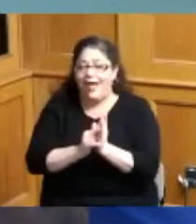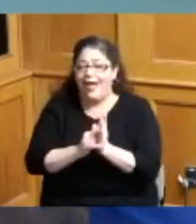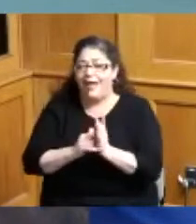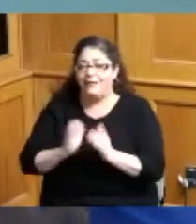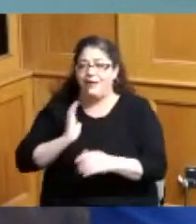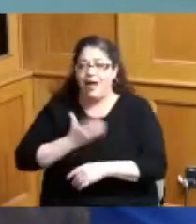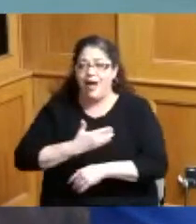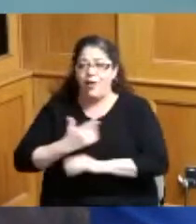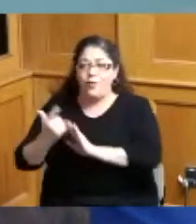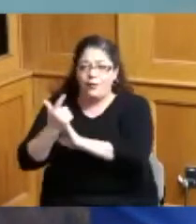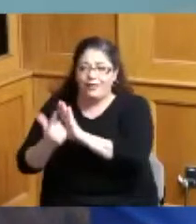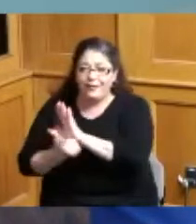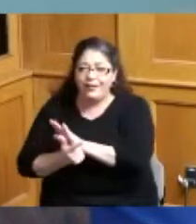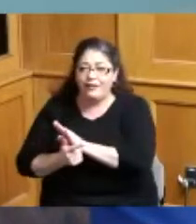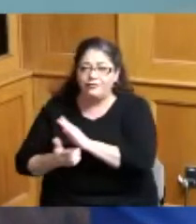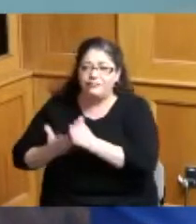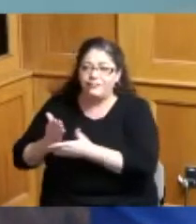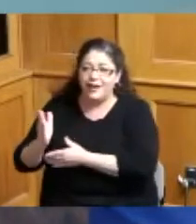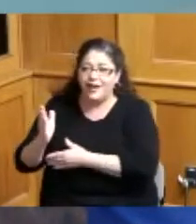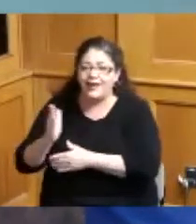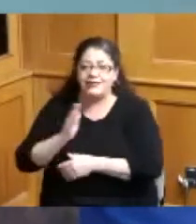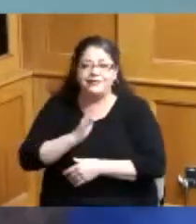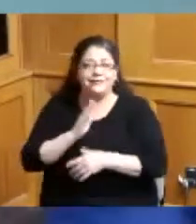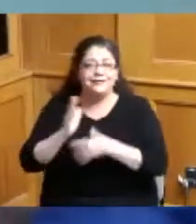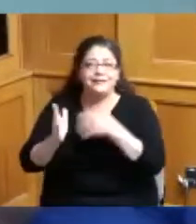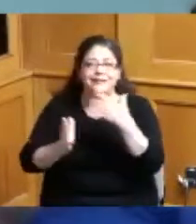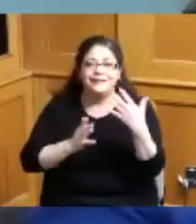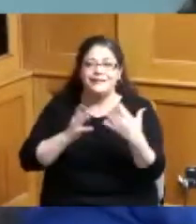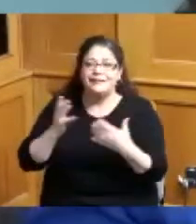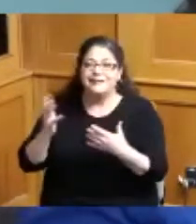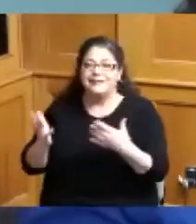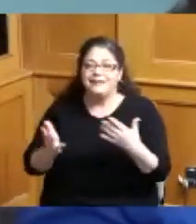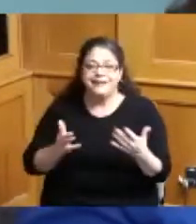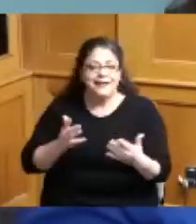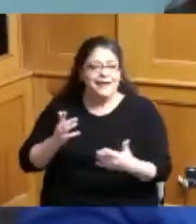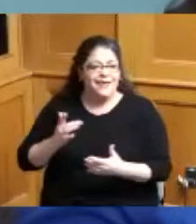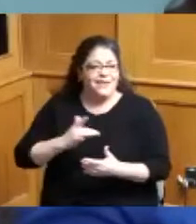of legally we'll figure that piece out but I just think we're I think we're close to